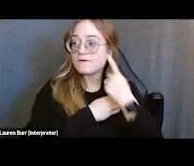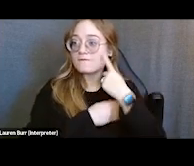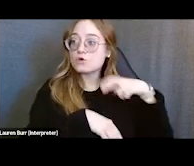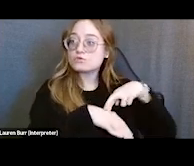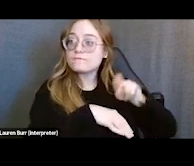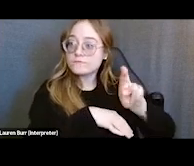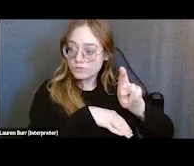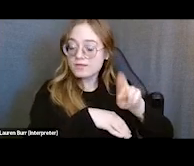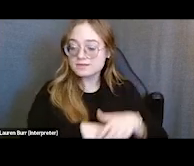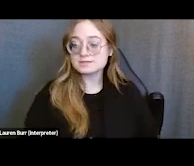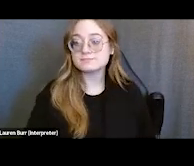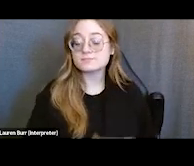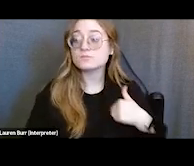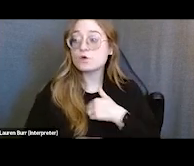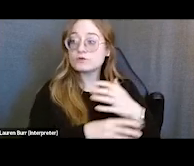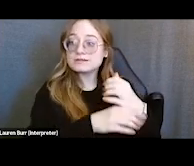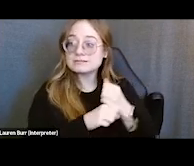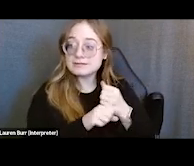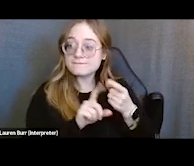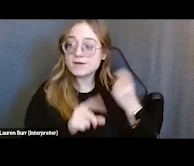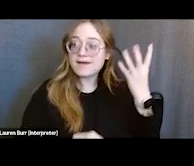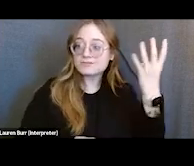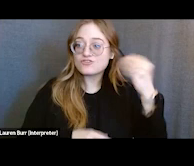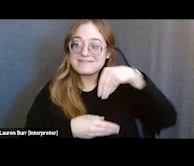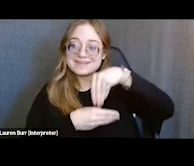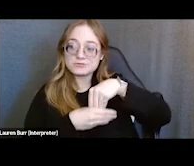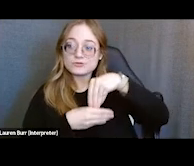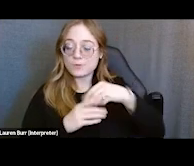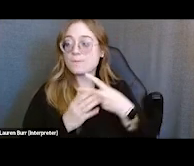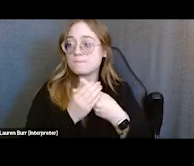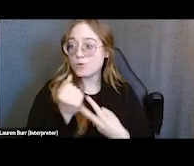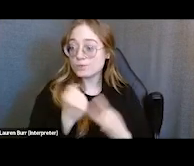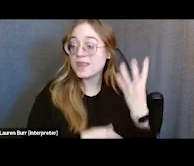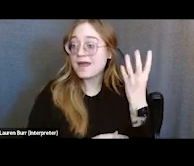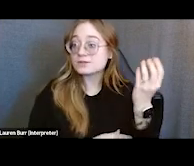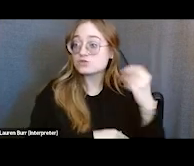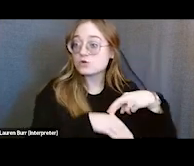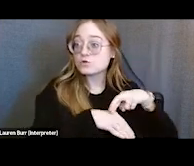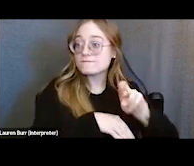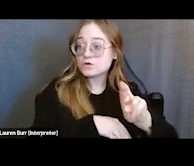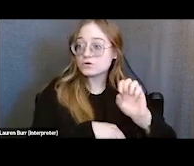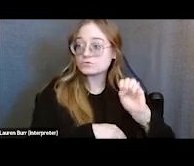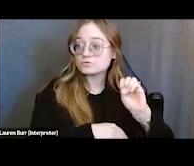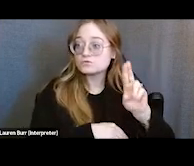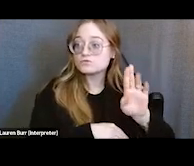We receive them both from external and internal. So our external, referral sources are gonna look like shelters.